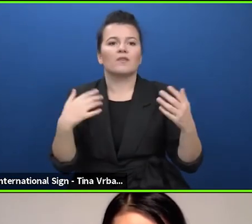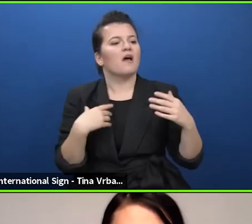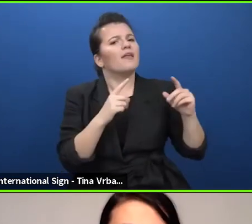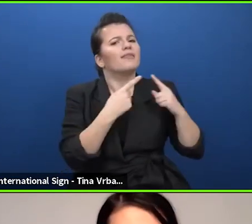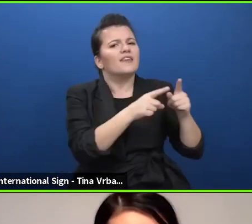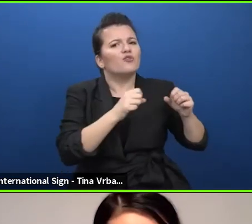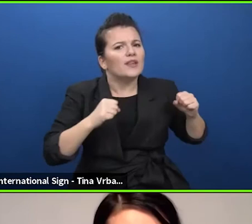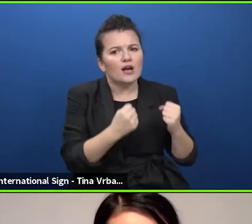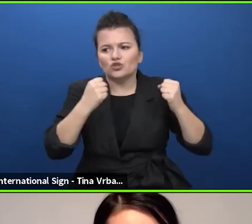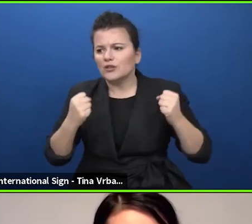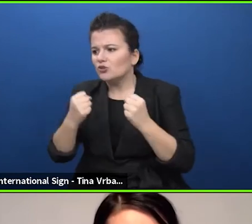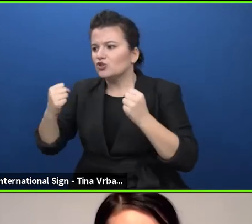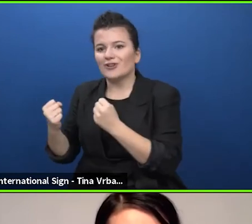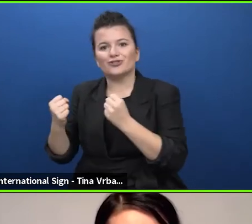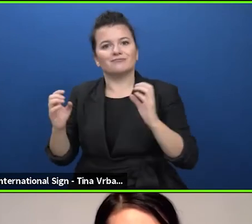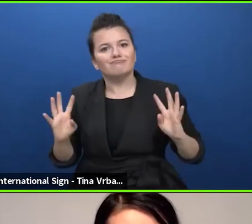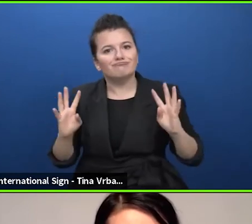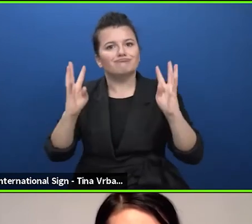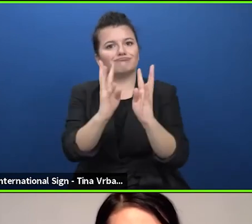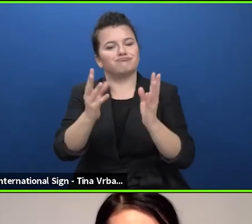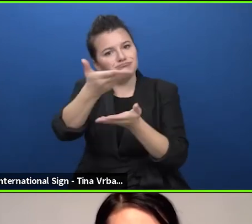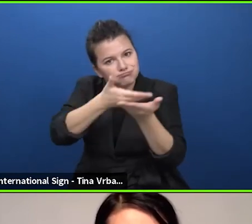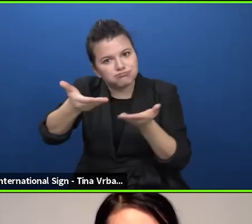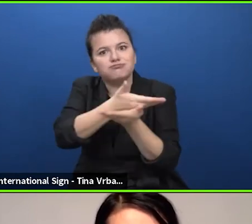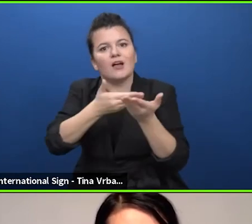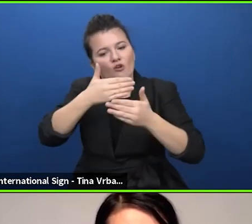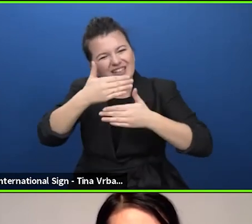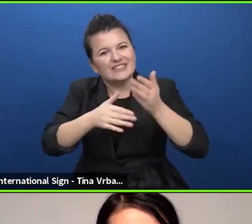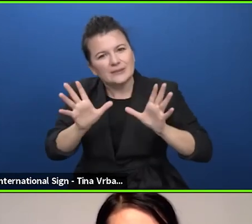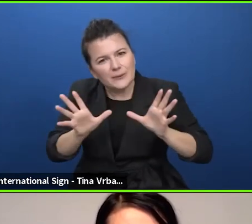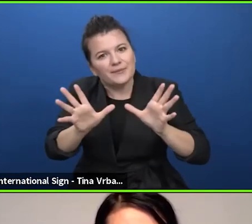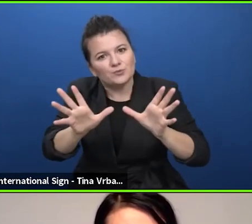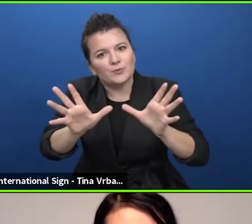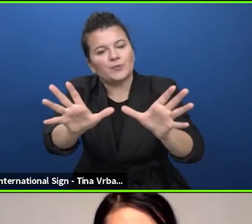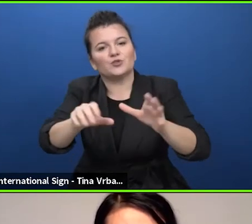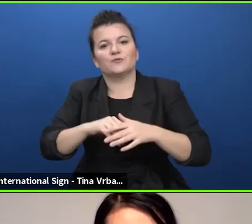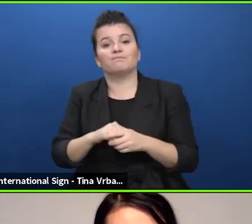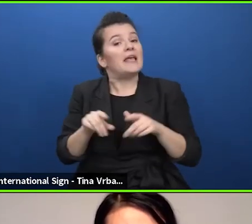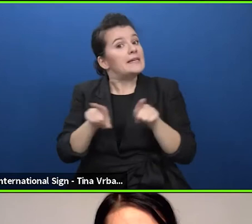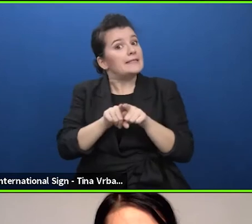also of this discussion, of this dialogue but also on the basis of the results of the study